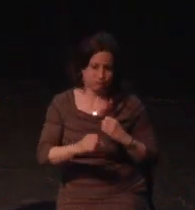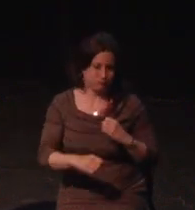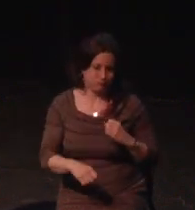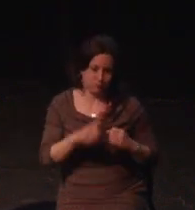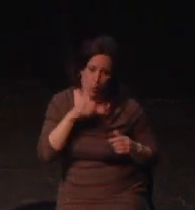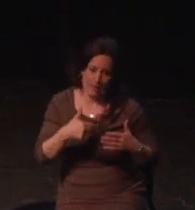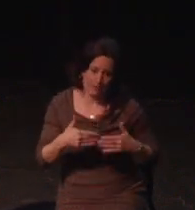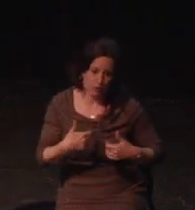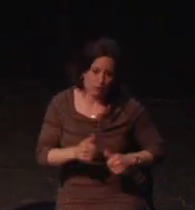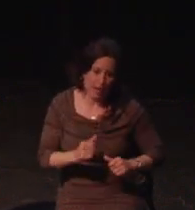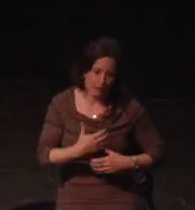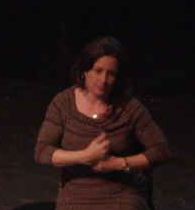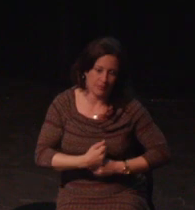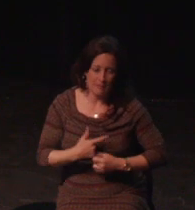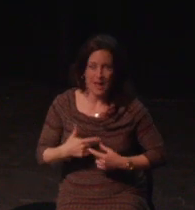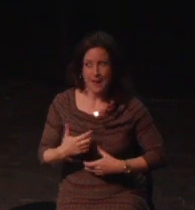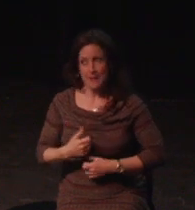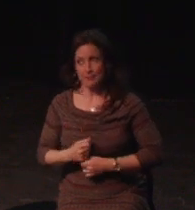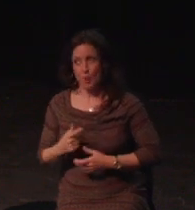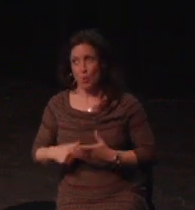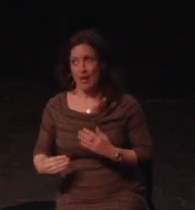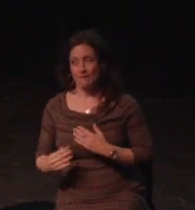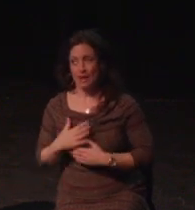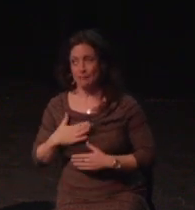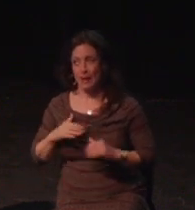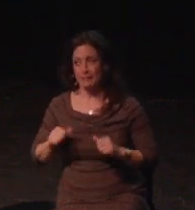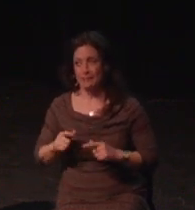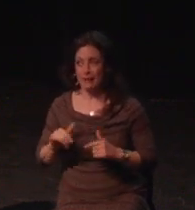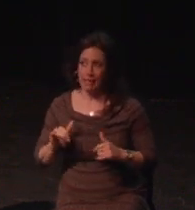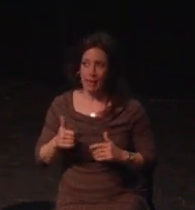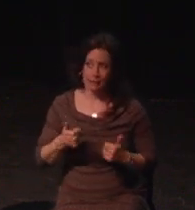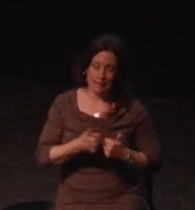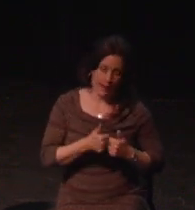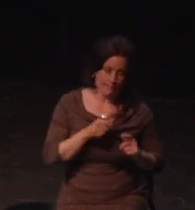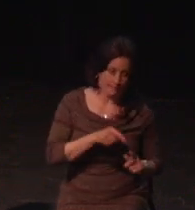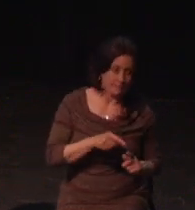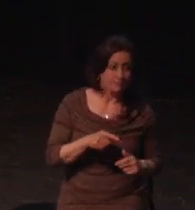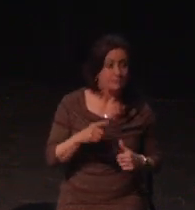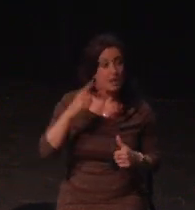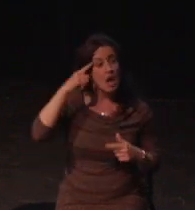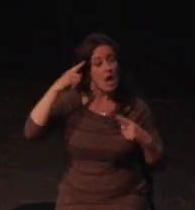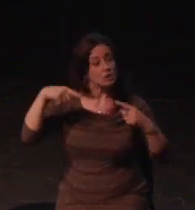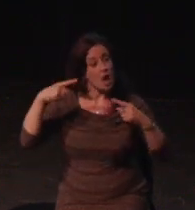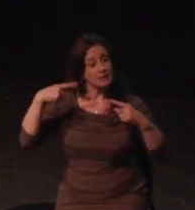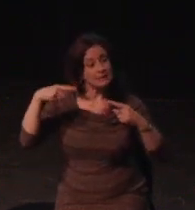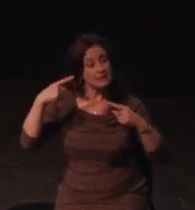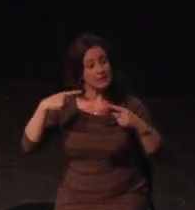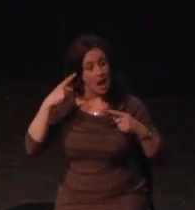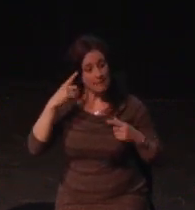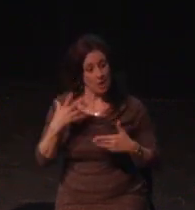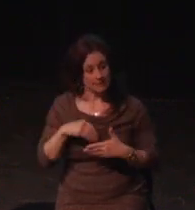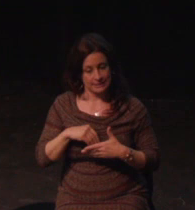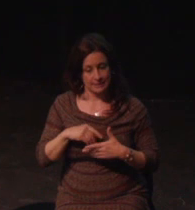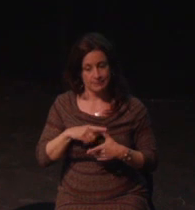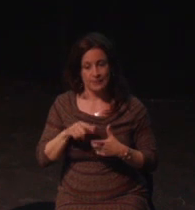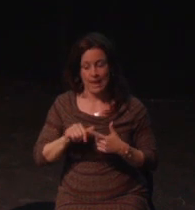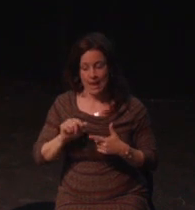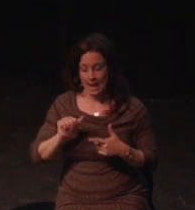Sorry. But I do want to emphasize why my love of games run so deep. The last five years have been quite a struggle. From losing bodily and cognitive function to